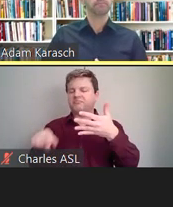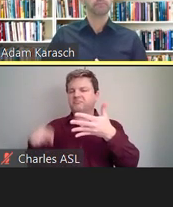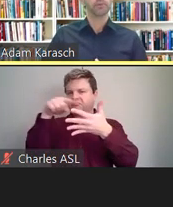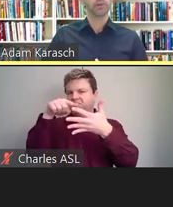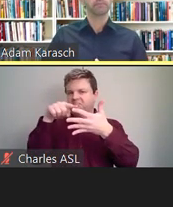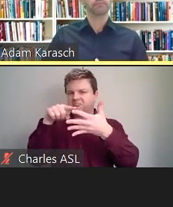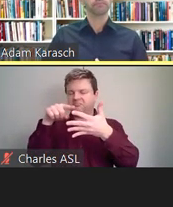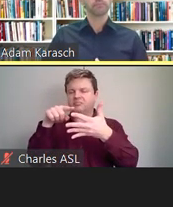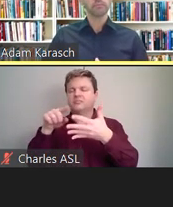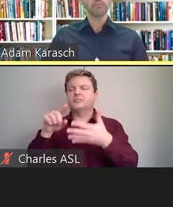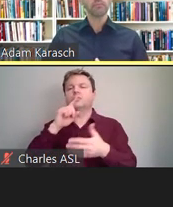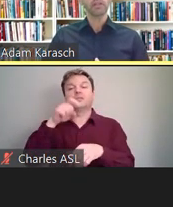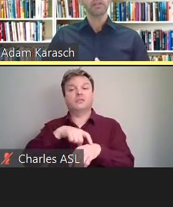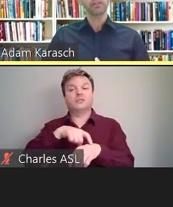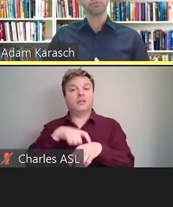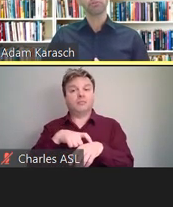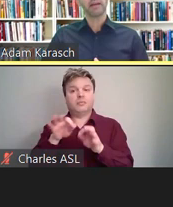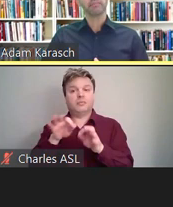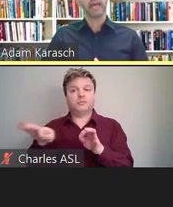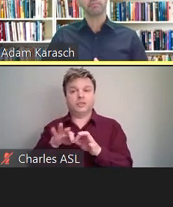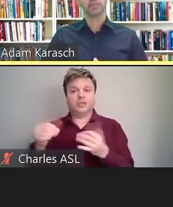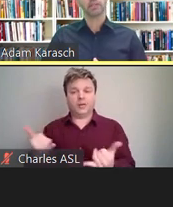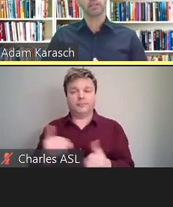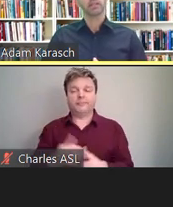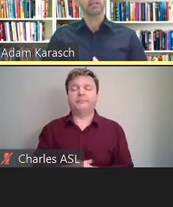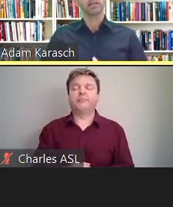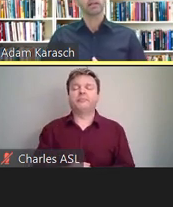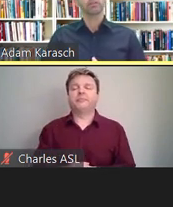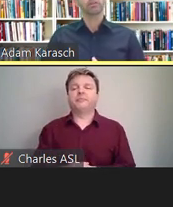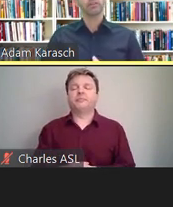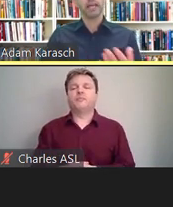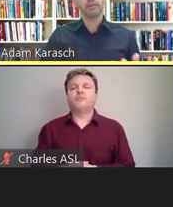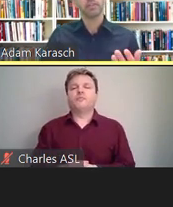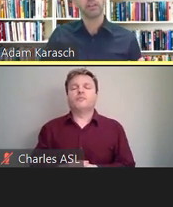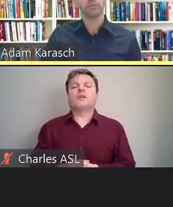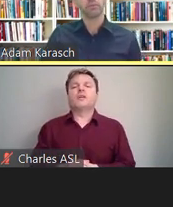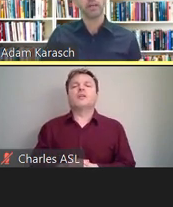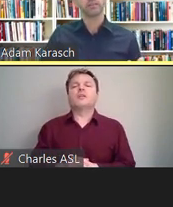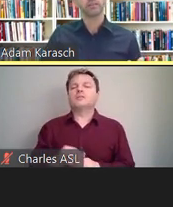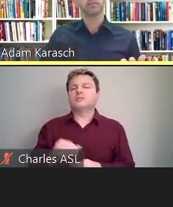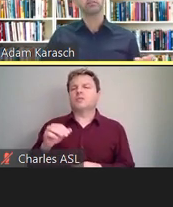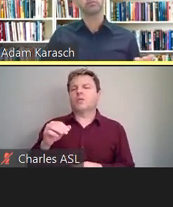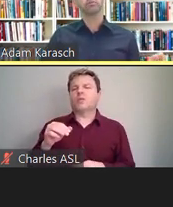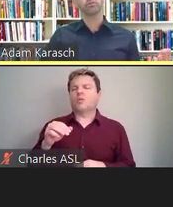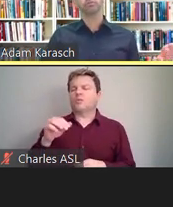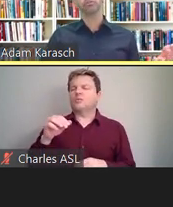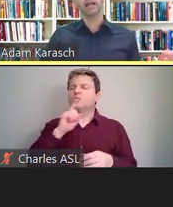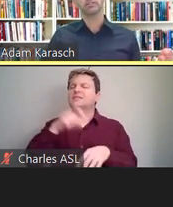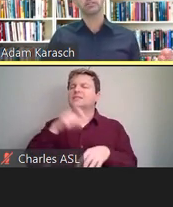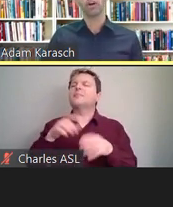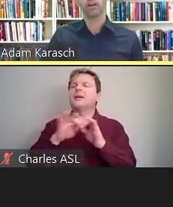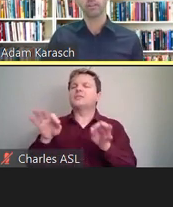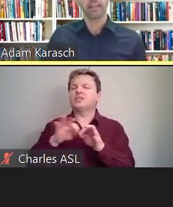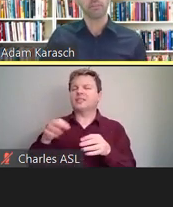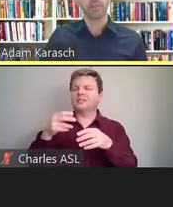Great. So real-time captioning. Real-time captioning is otherwise referred to as CART captioning.